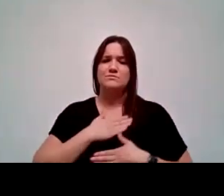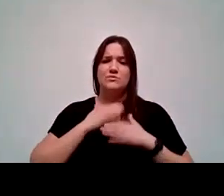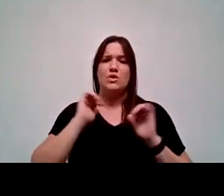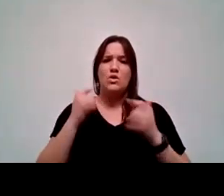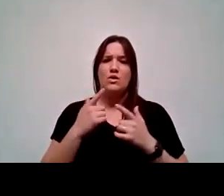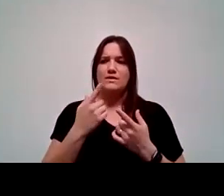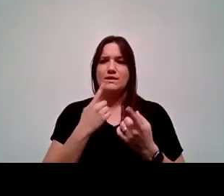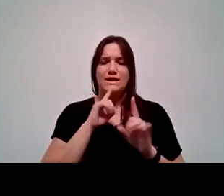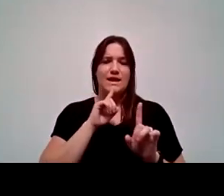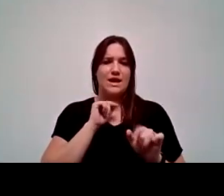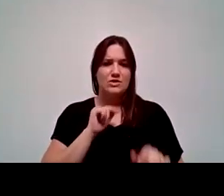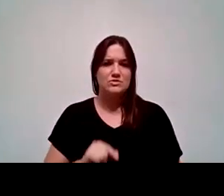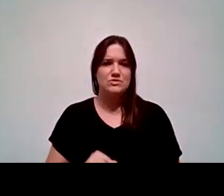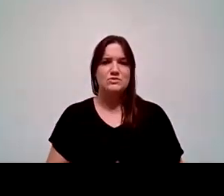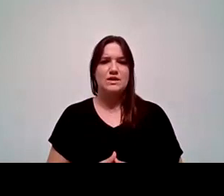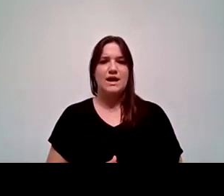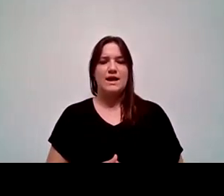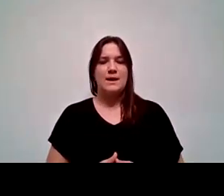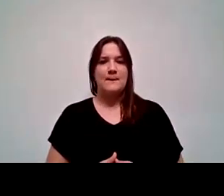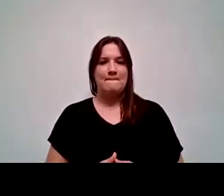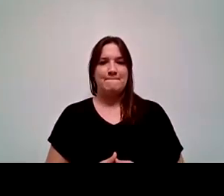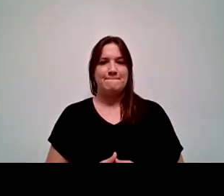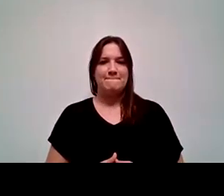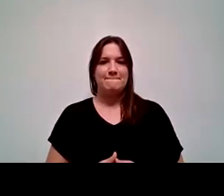and these insights and the most important thing